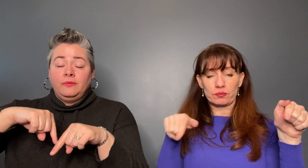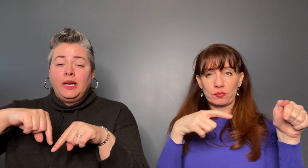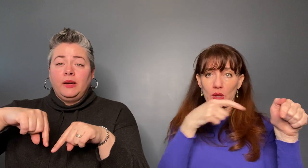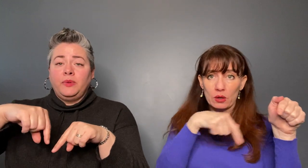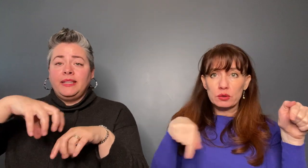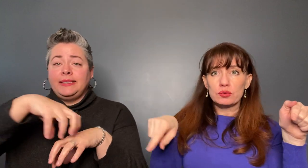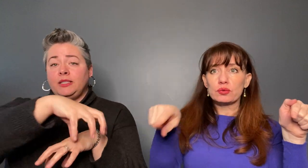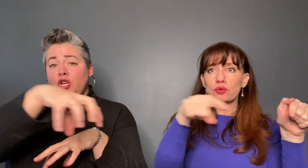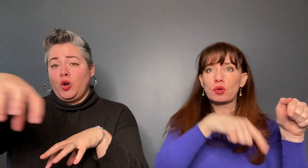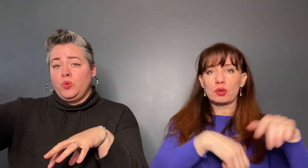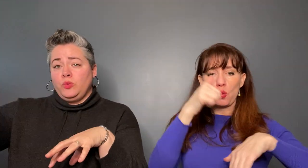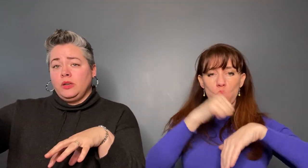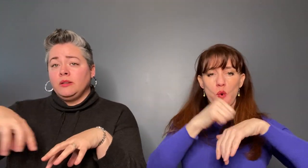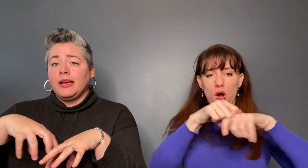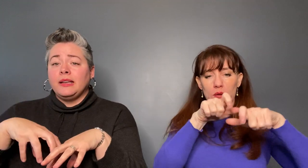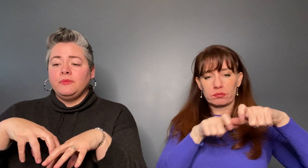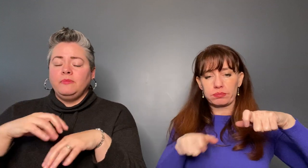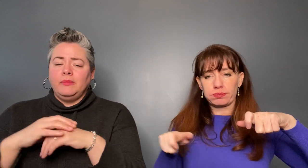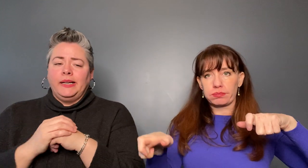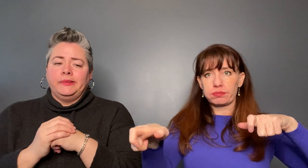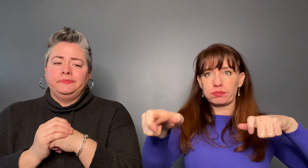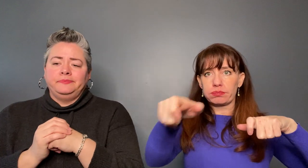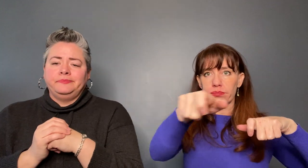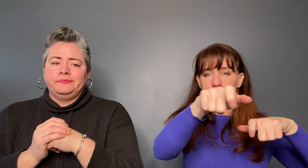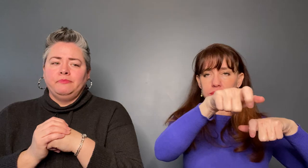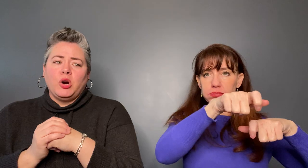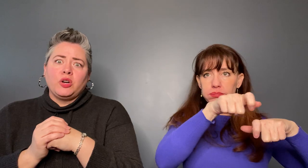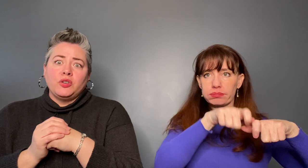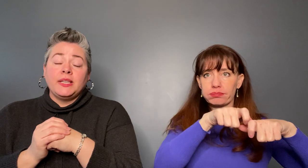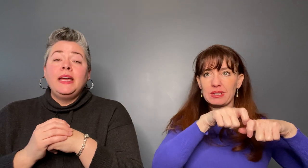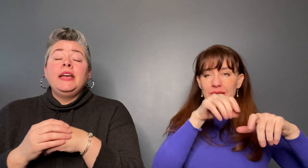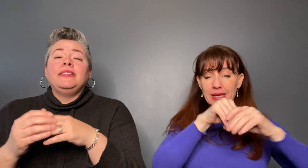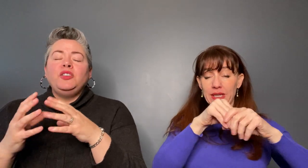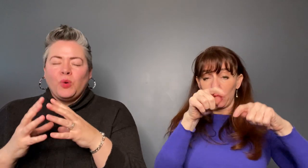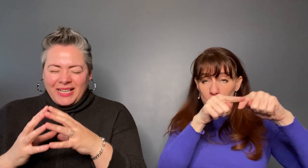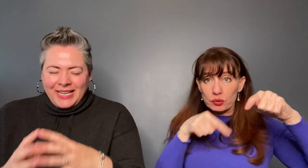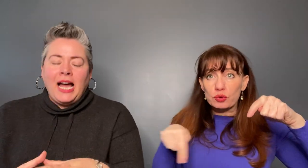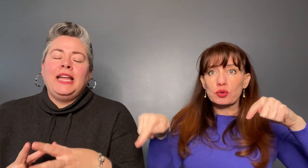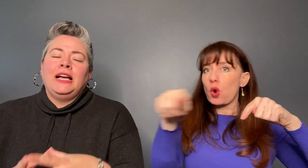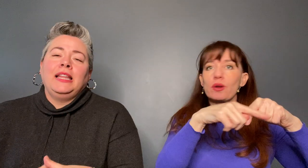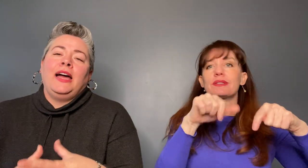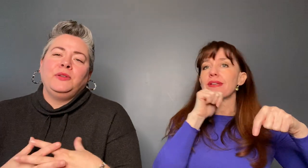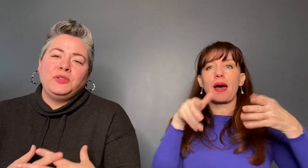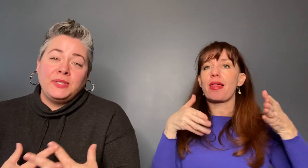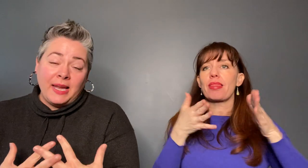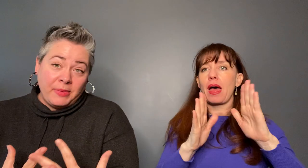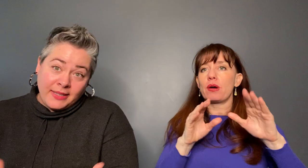a circle with these stone-like markers that you are not allowed to step